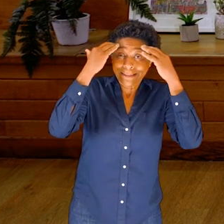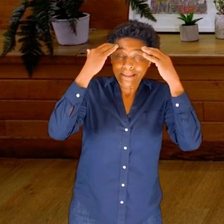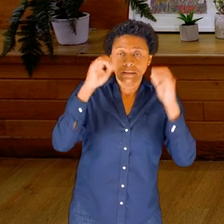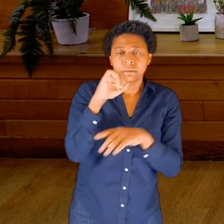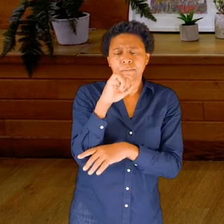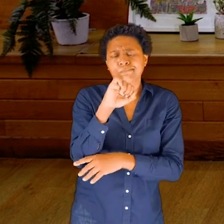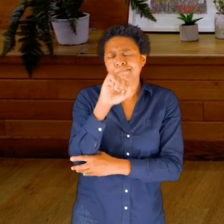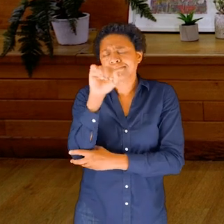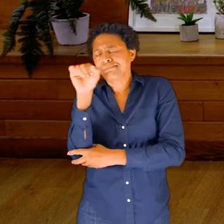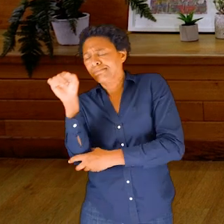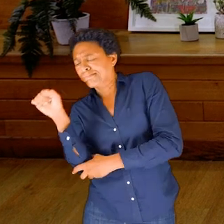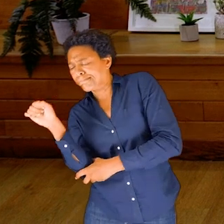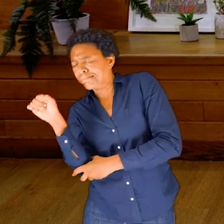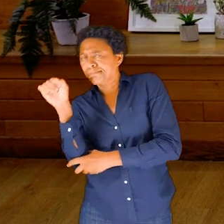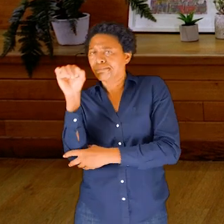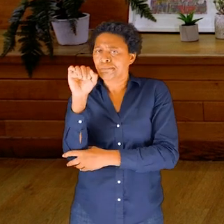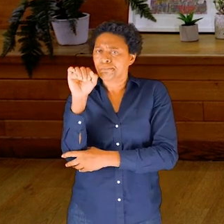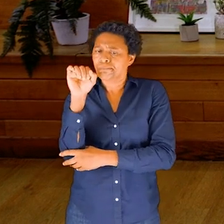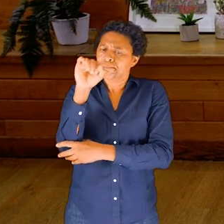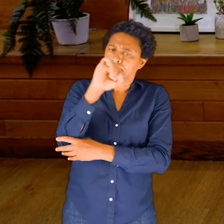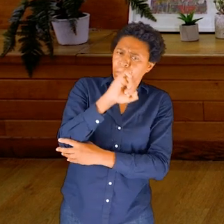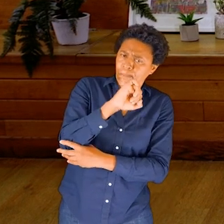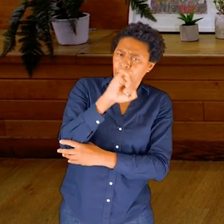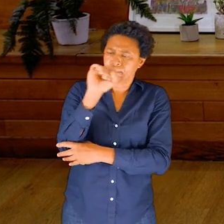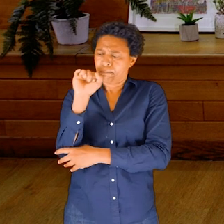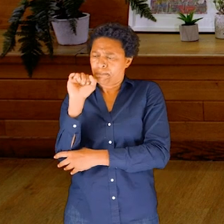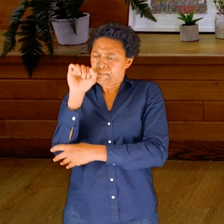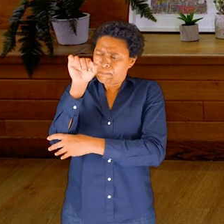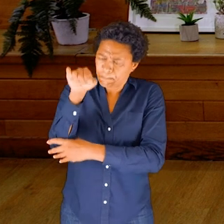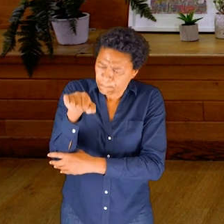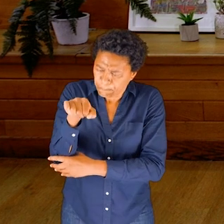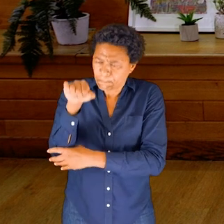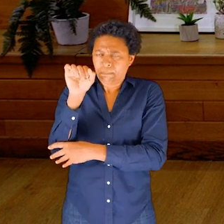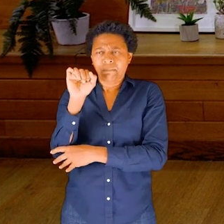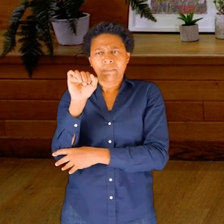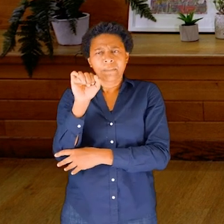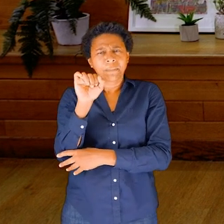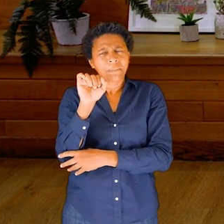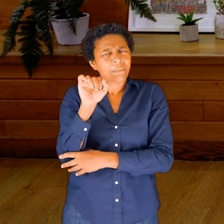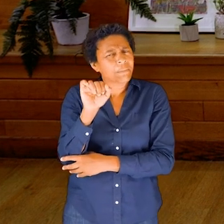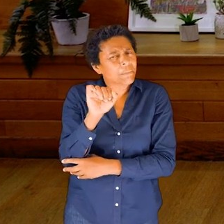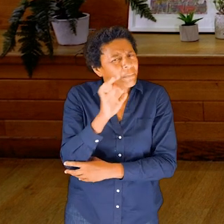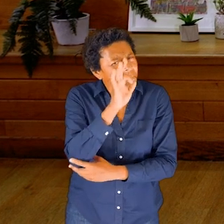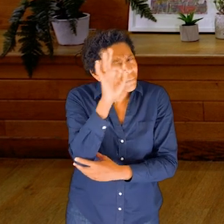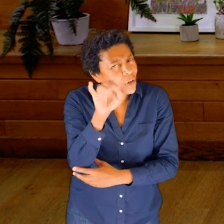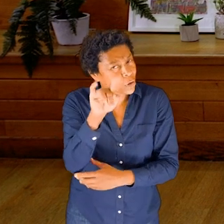angles, and see if you can start to feel the fluid inside the eyeballs.